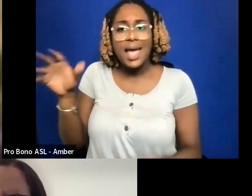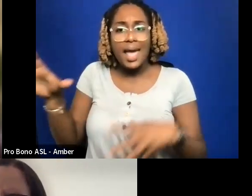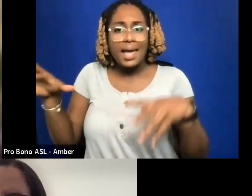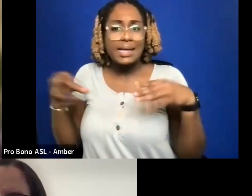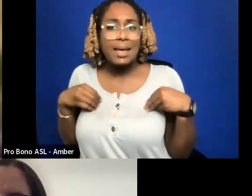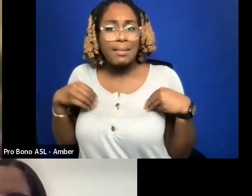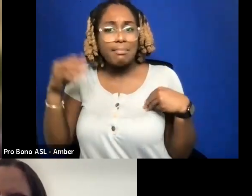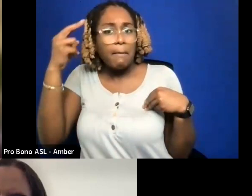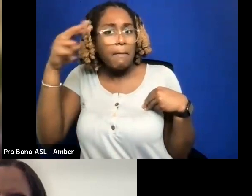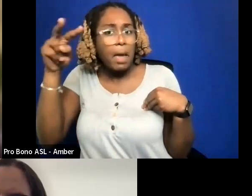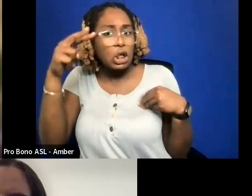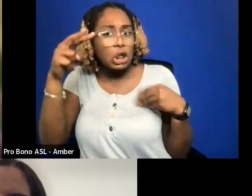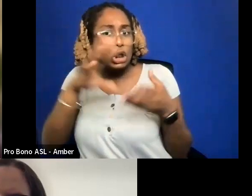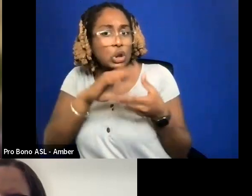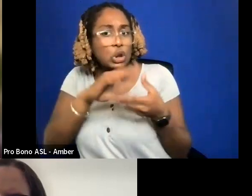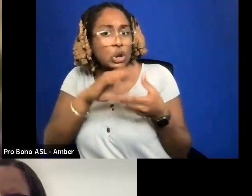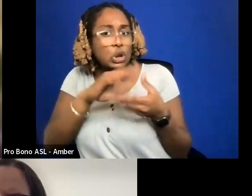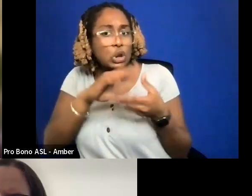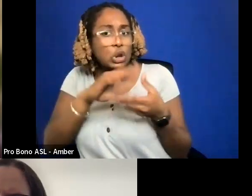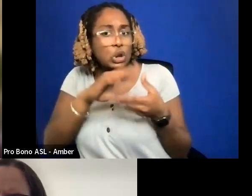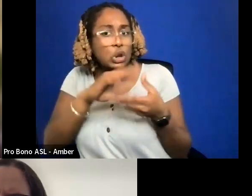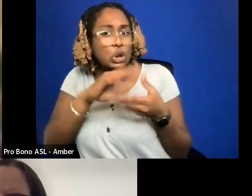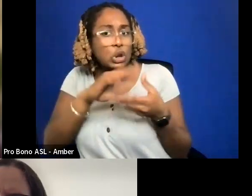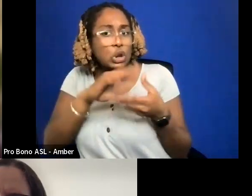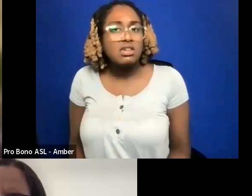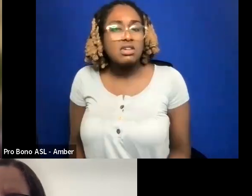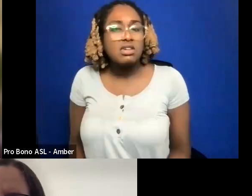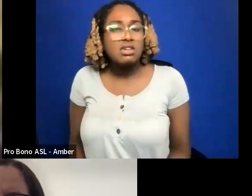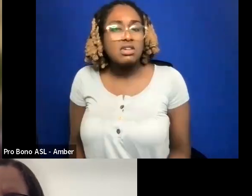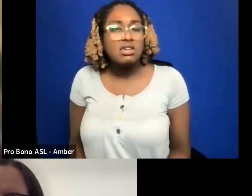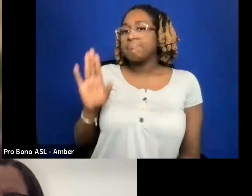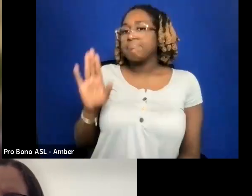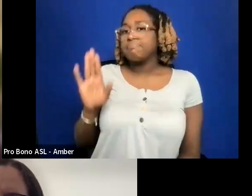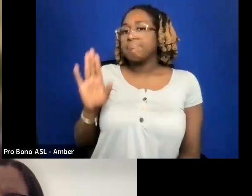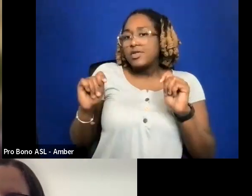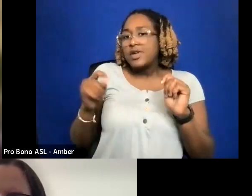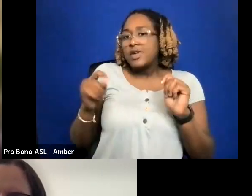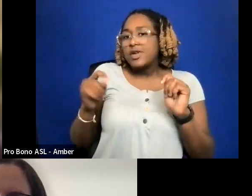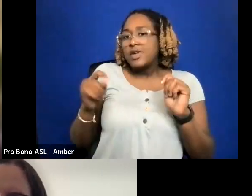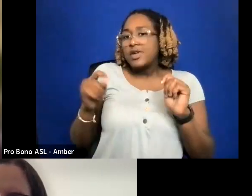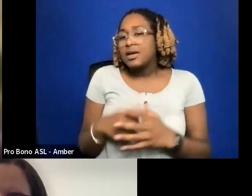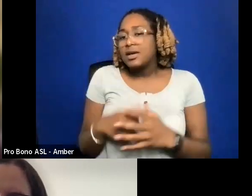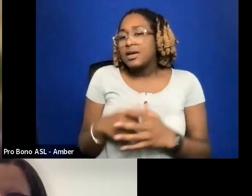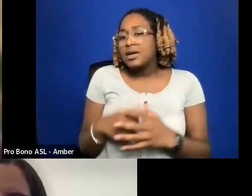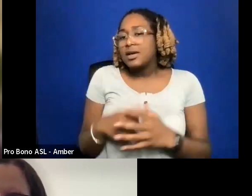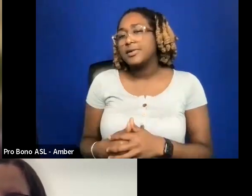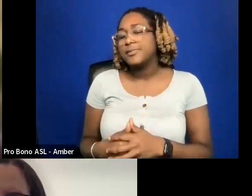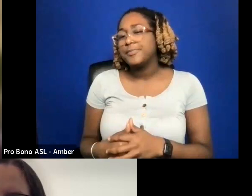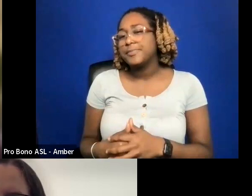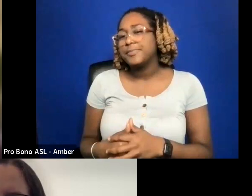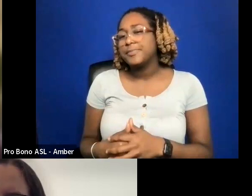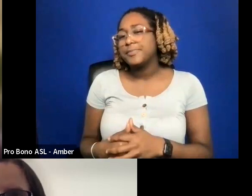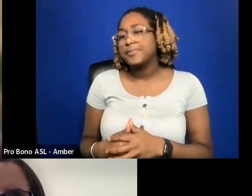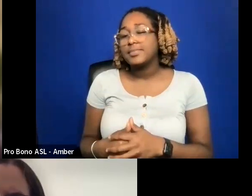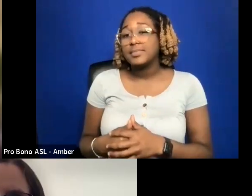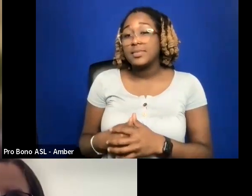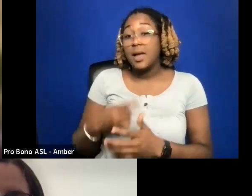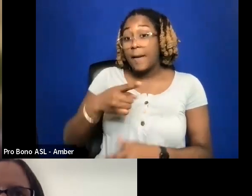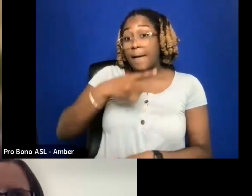WHAT I'M TRYING TO SAY IS PUBLIC TELEVISION WITHIN THE UNITED STATES, I IMAGINE THEY